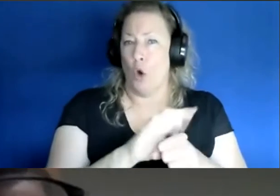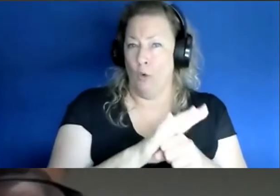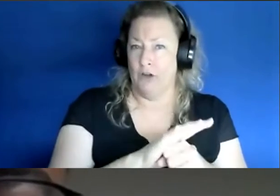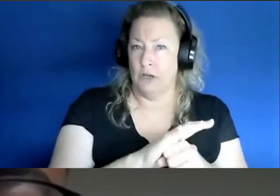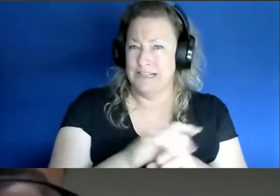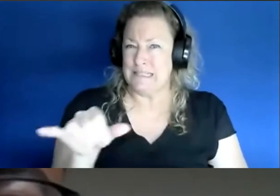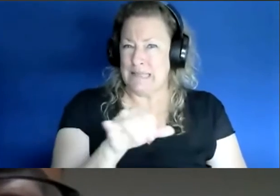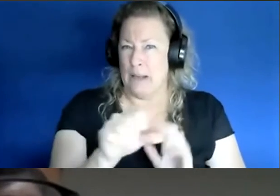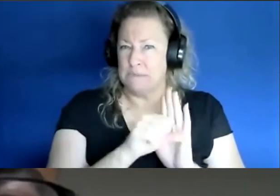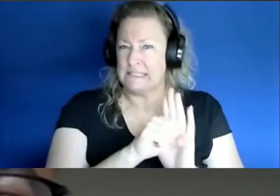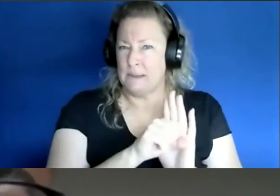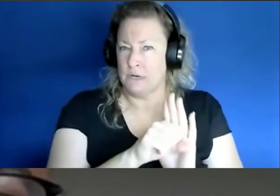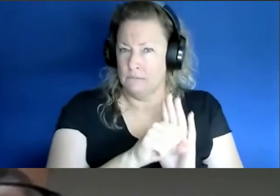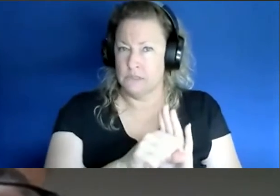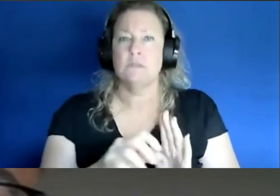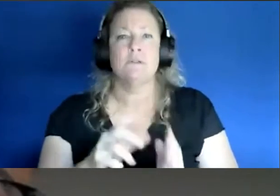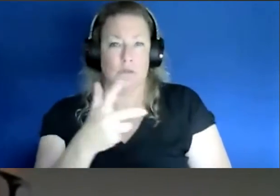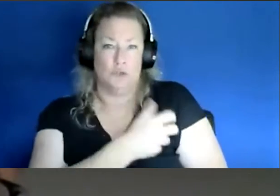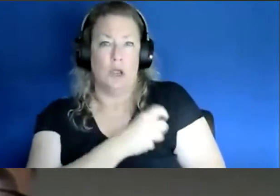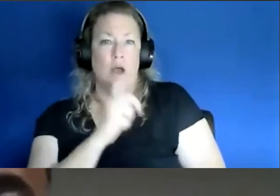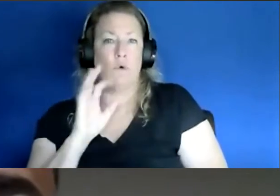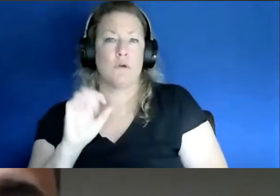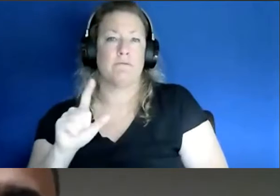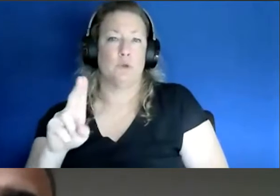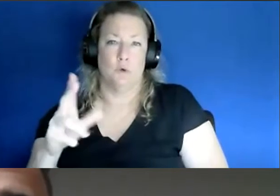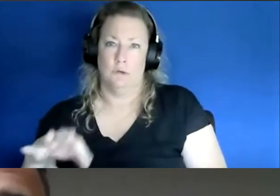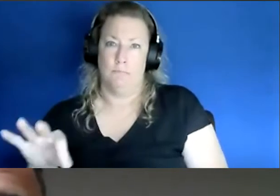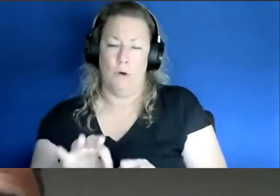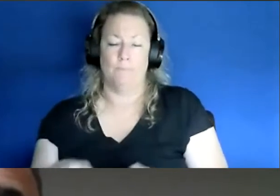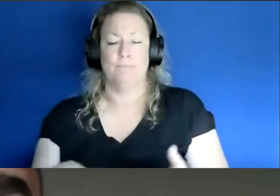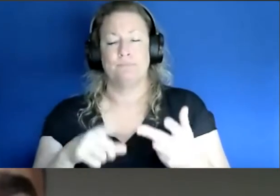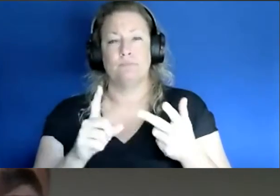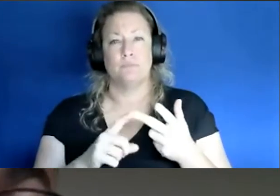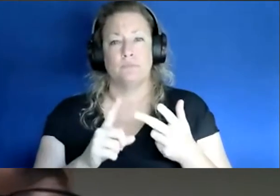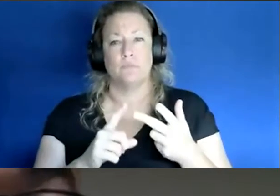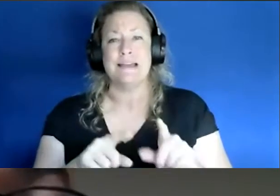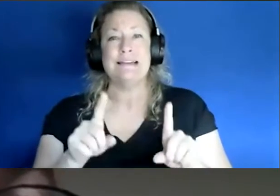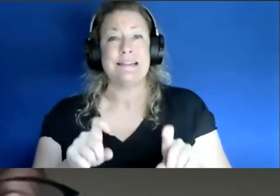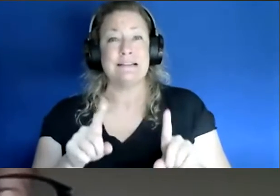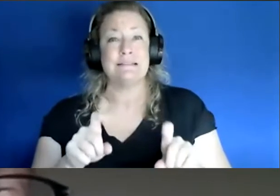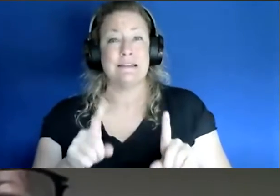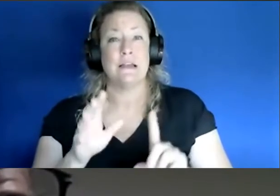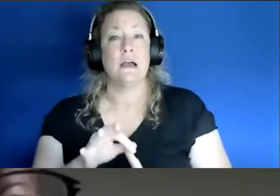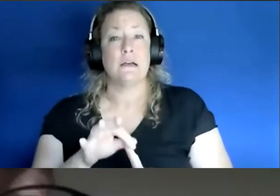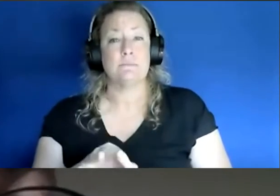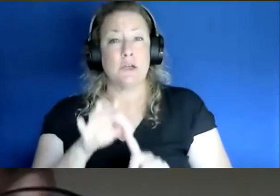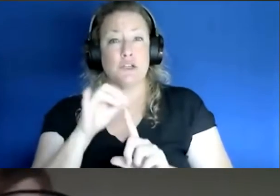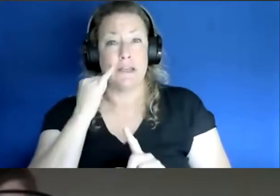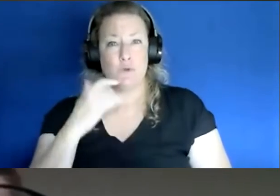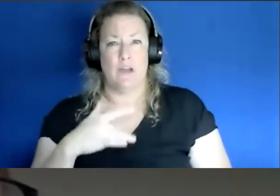influenza is extremely important. The third thing is testing especially if you are symptomatic. So